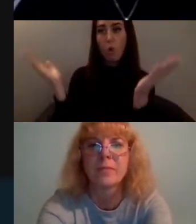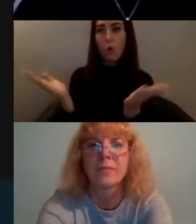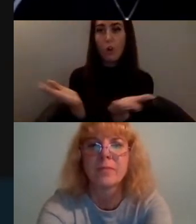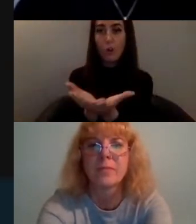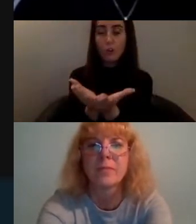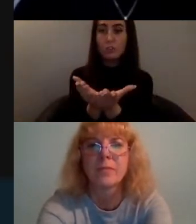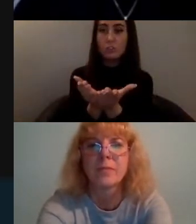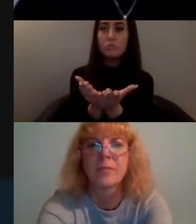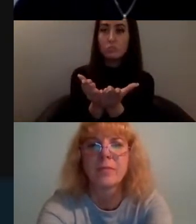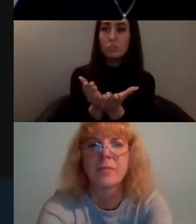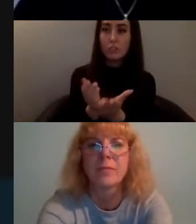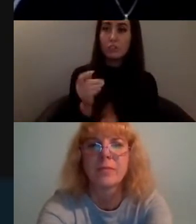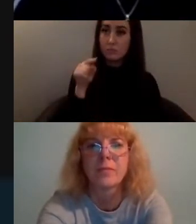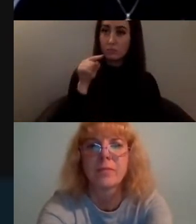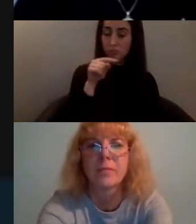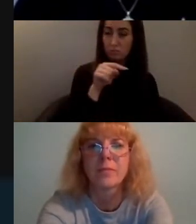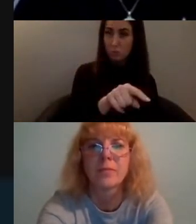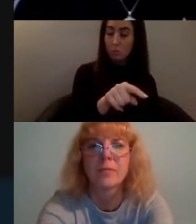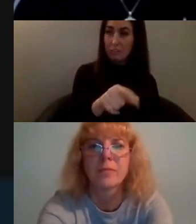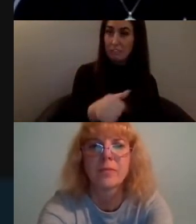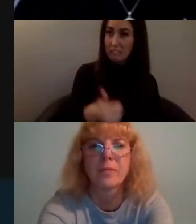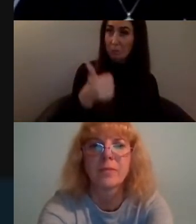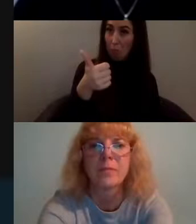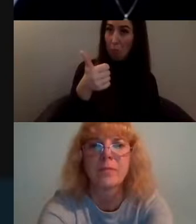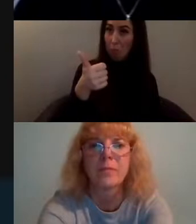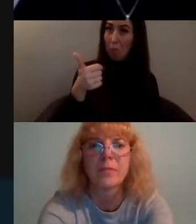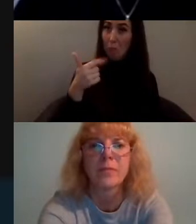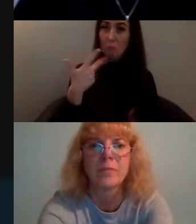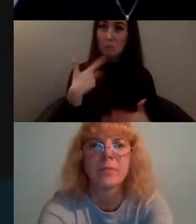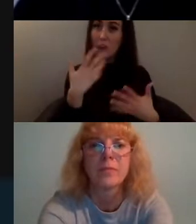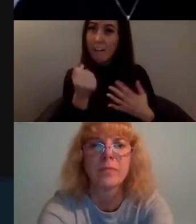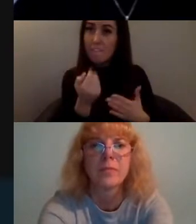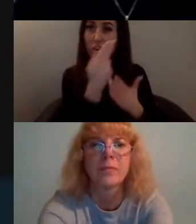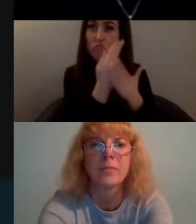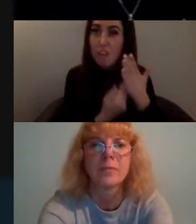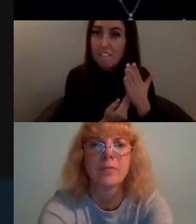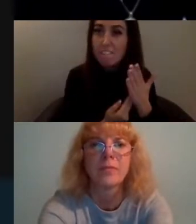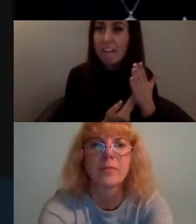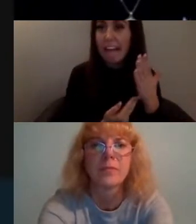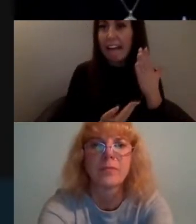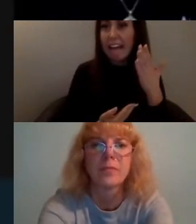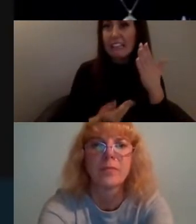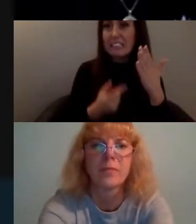as a resource for the campaign and it's made it possible to connect with more people through that